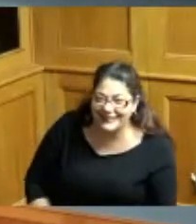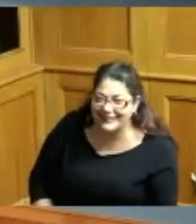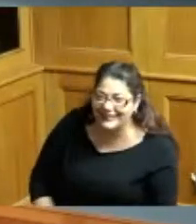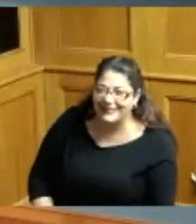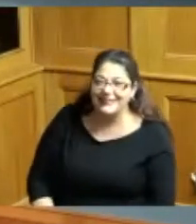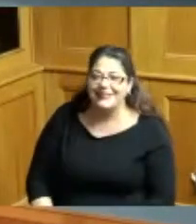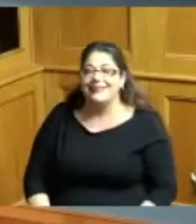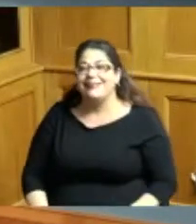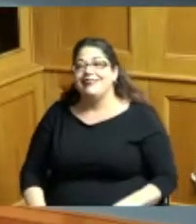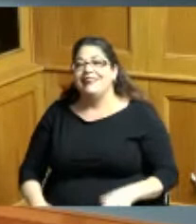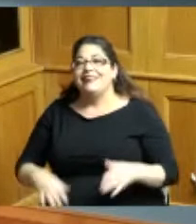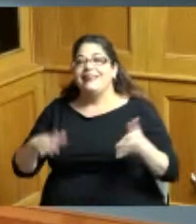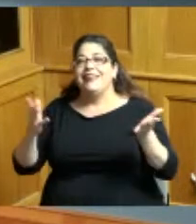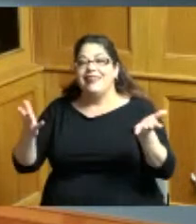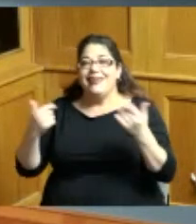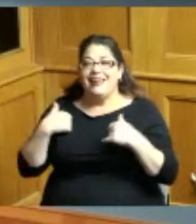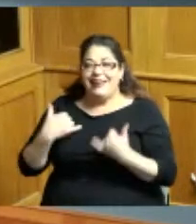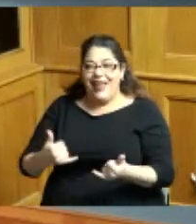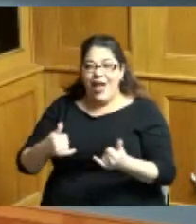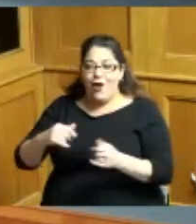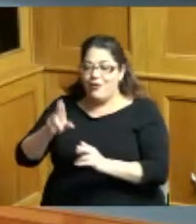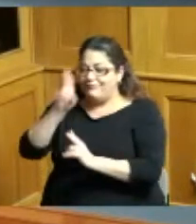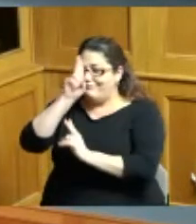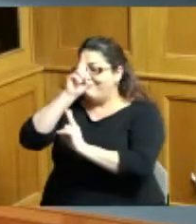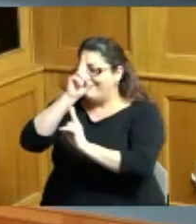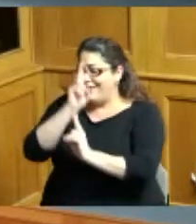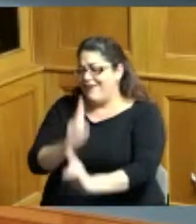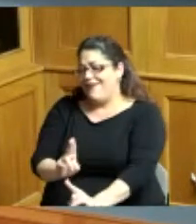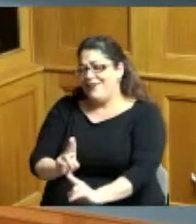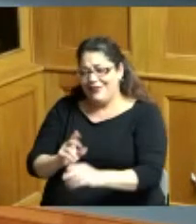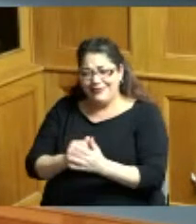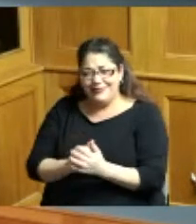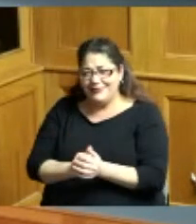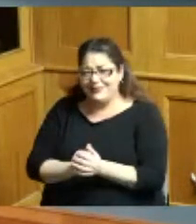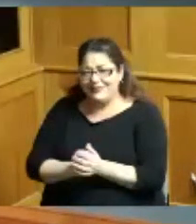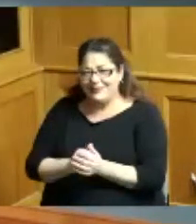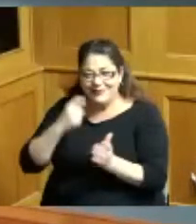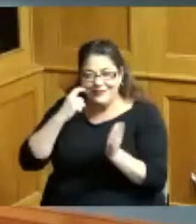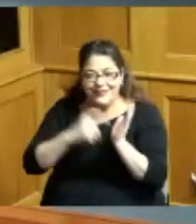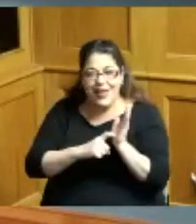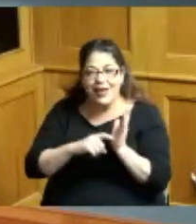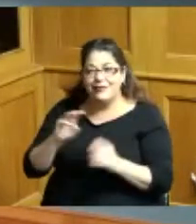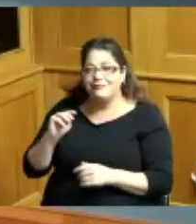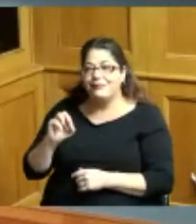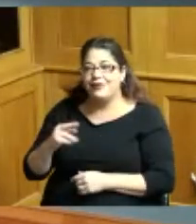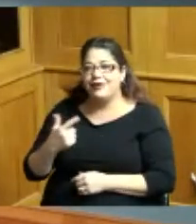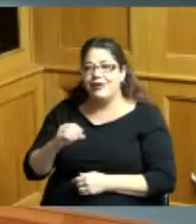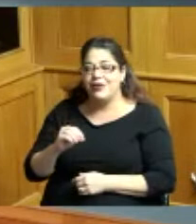this recognition I am honored to recognize Margot whereas Margot Spence is the President and CEO